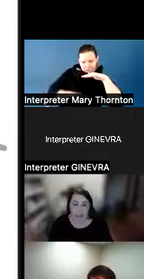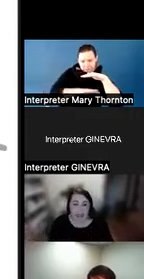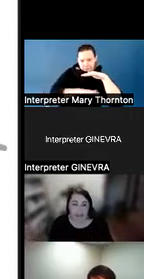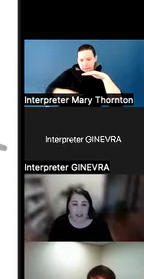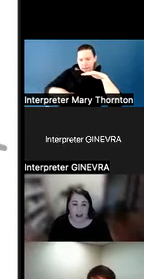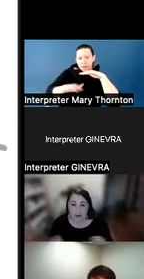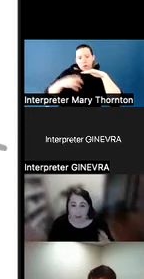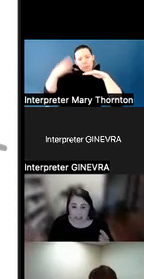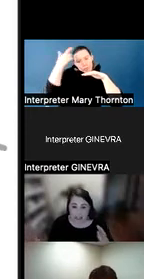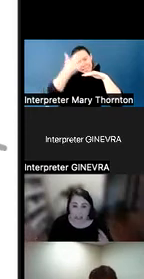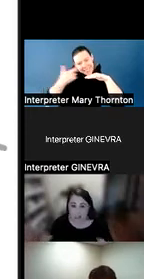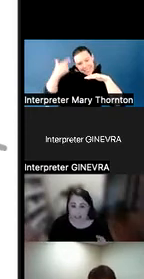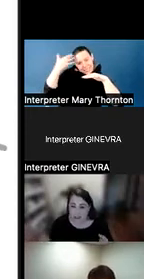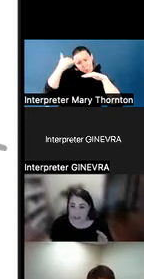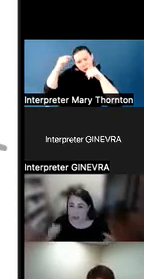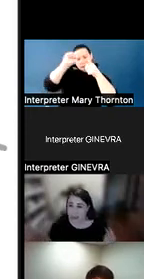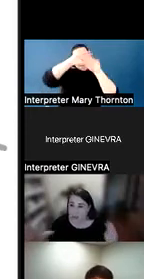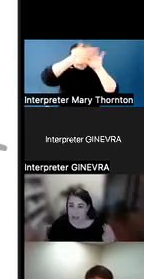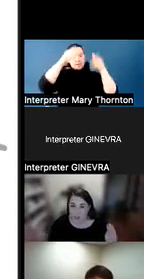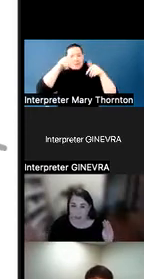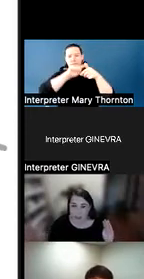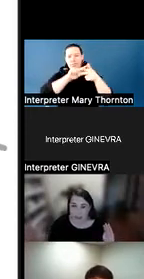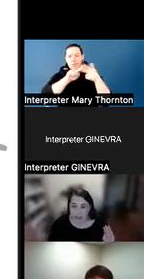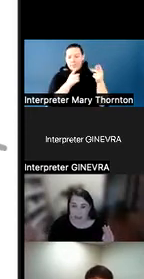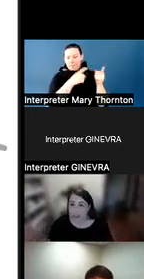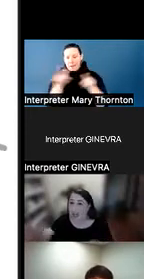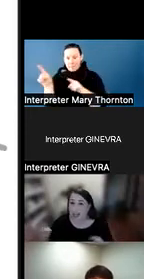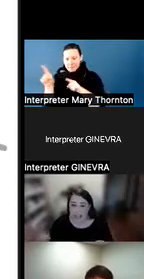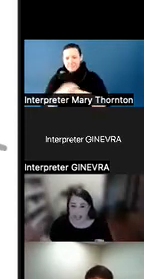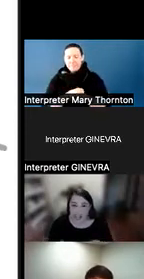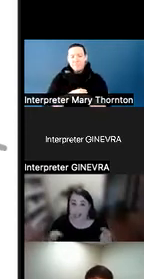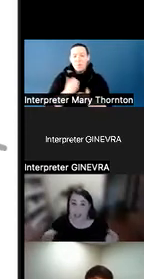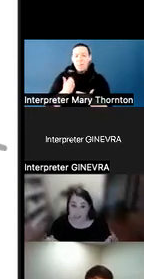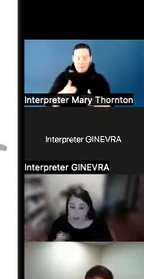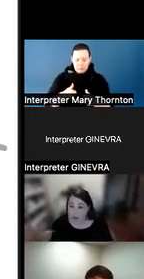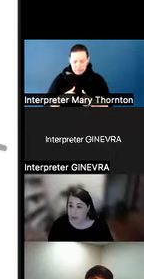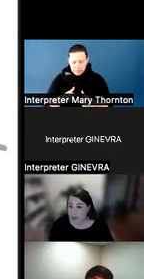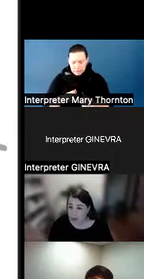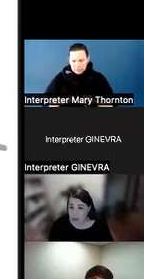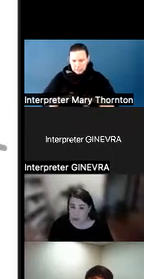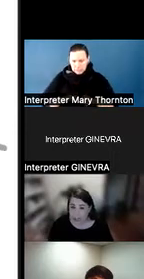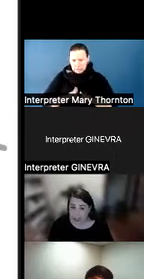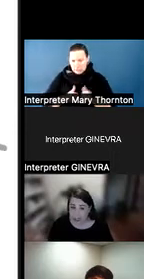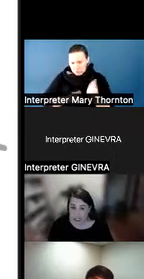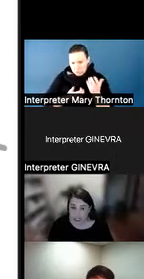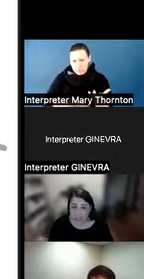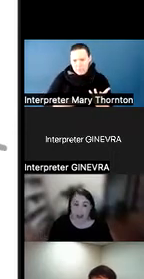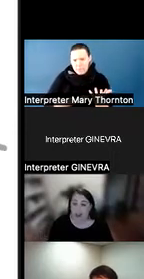And so we might see some difficulty with expressing wants and needs-- again, that difficulty with verbal communication.